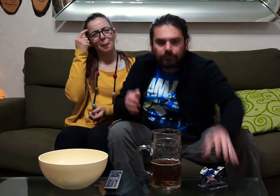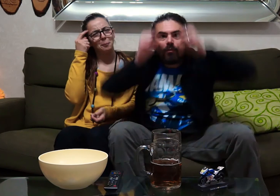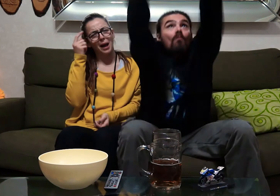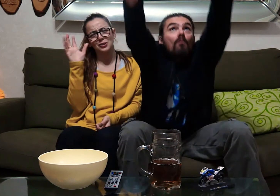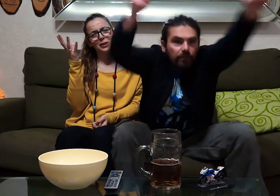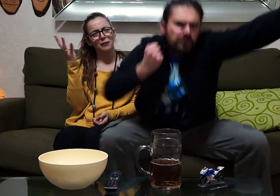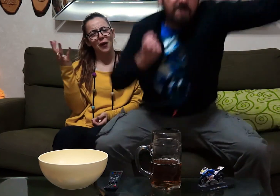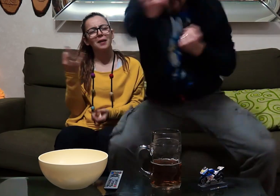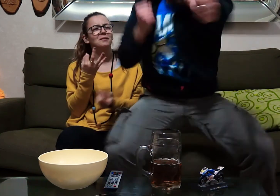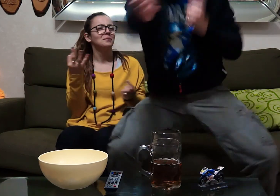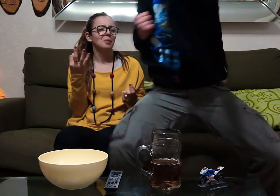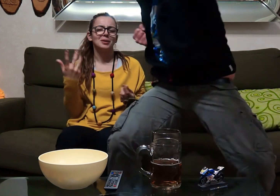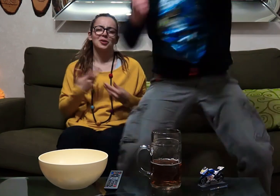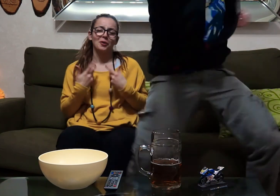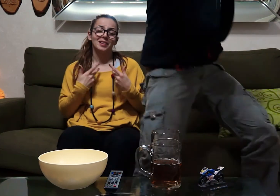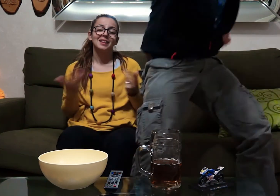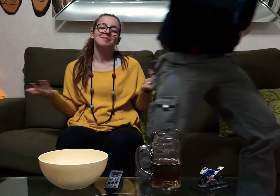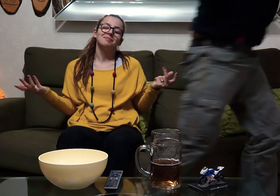he's crazy! .... okay ... I'm happy for him ....